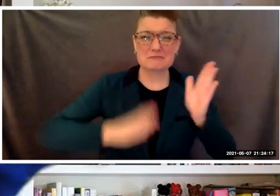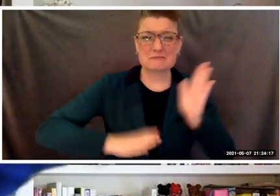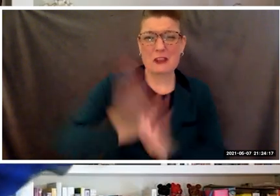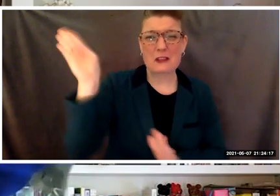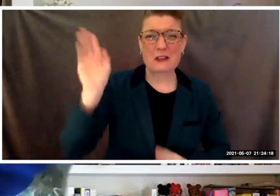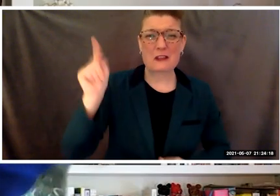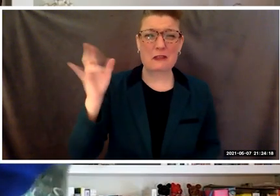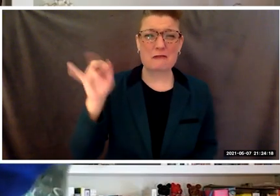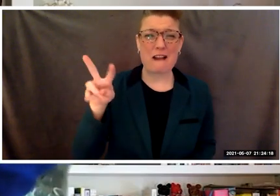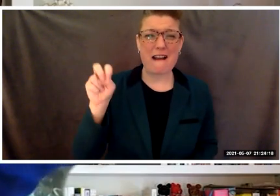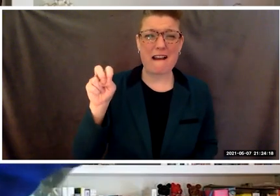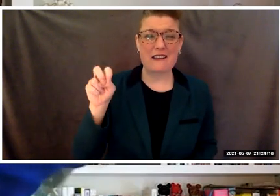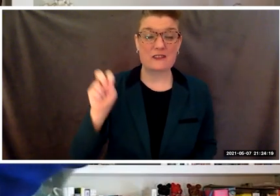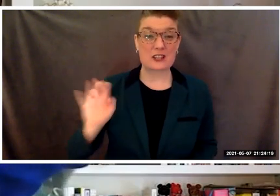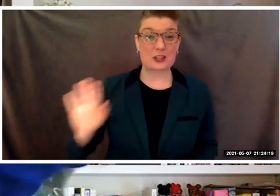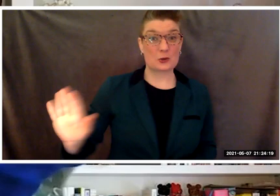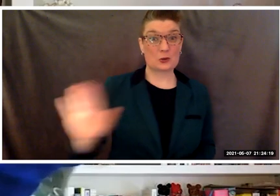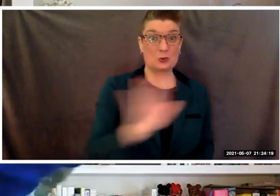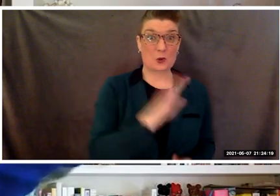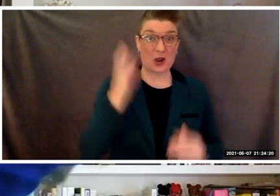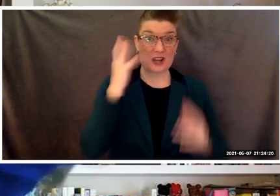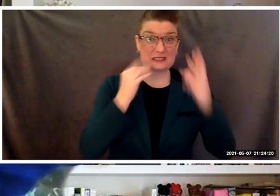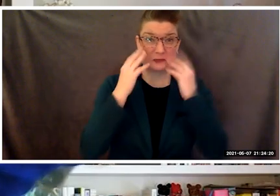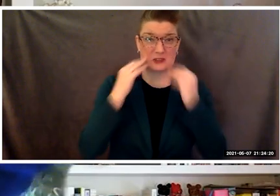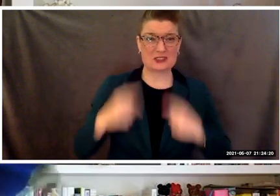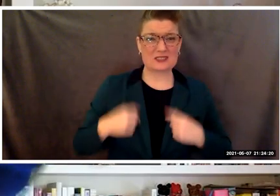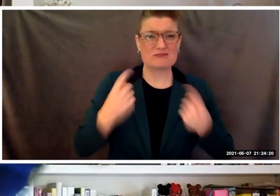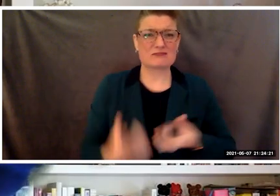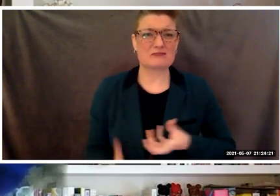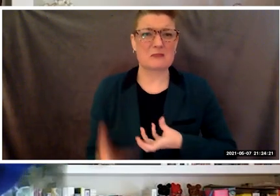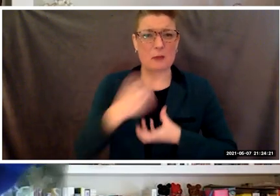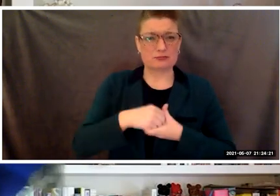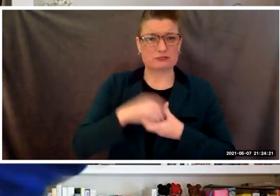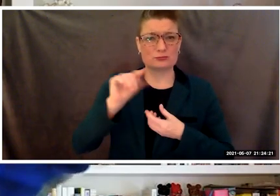through this experience means you can accomplish anything